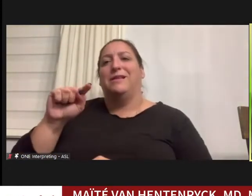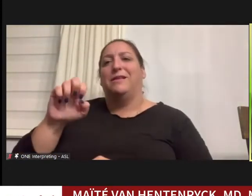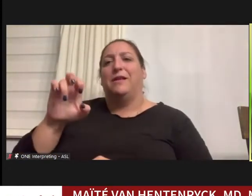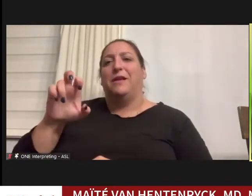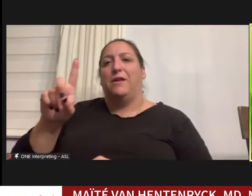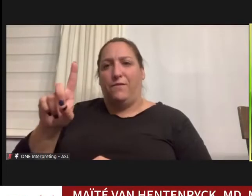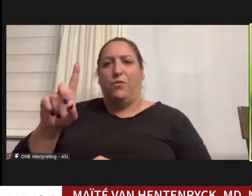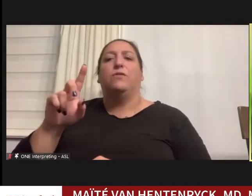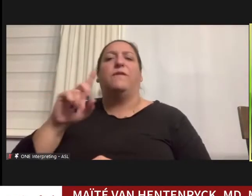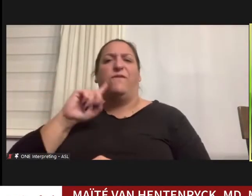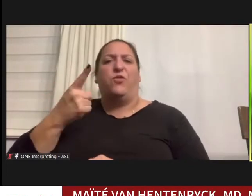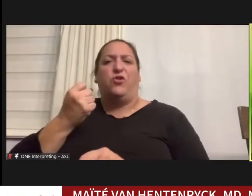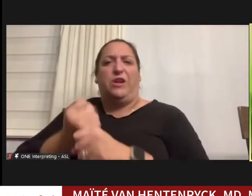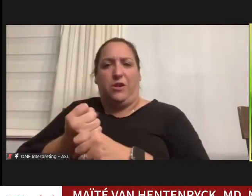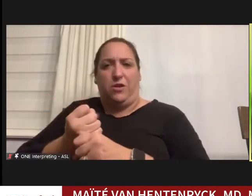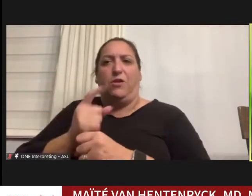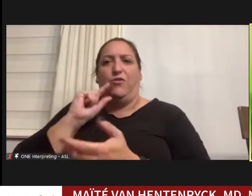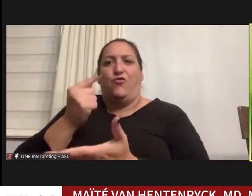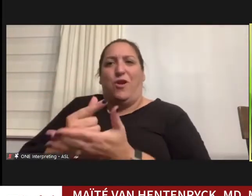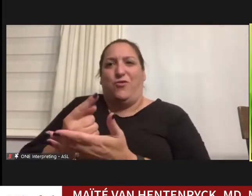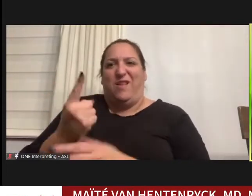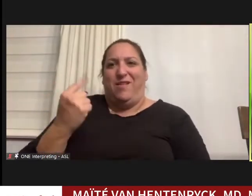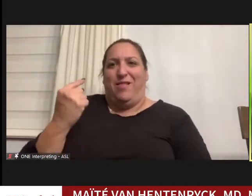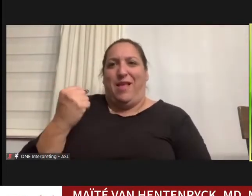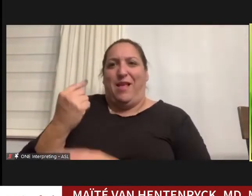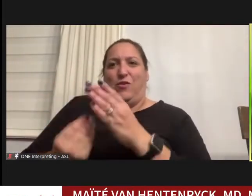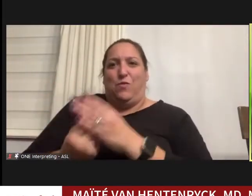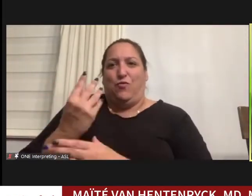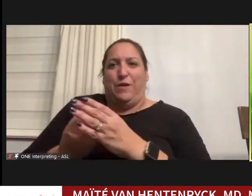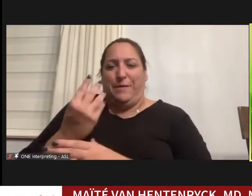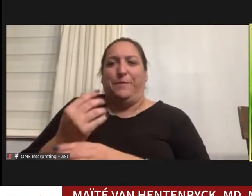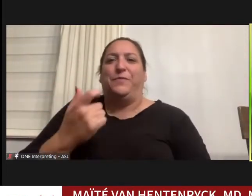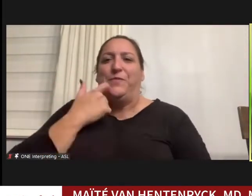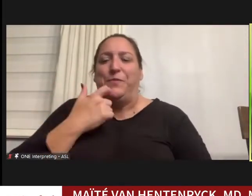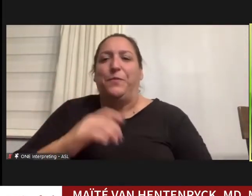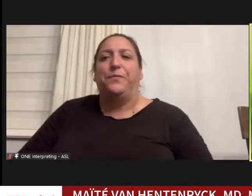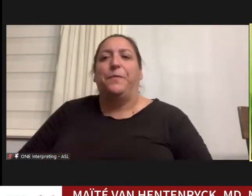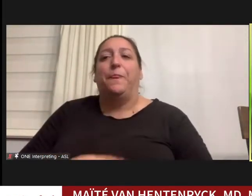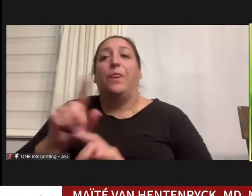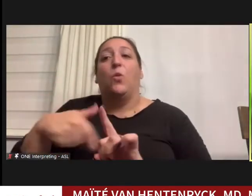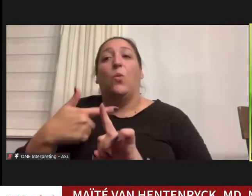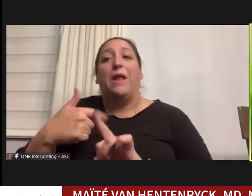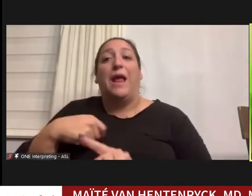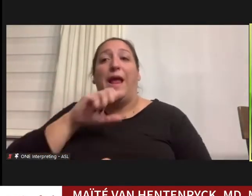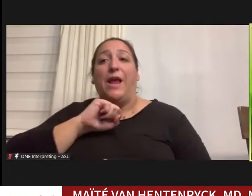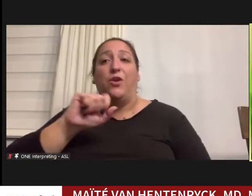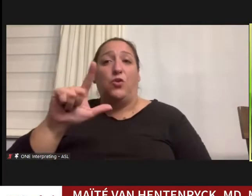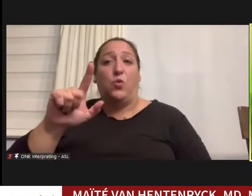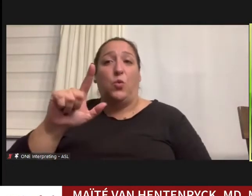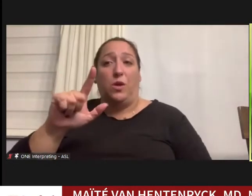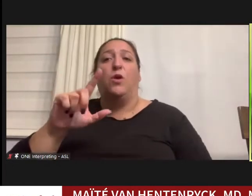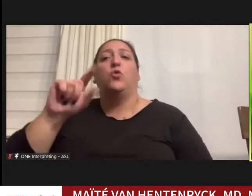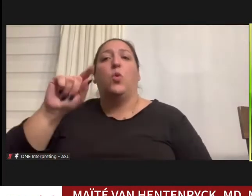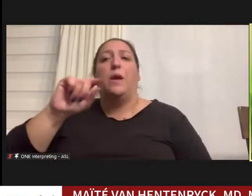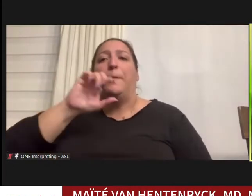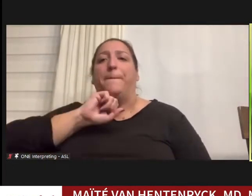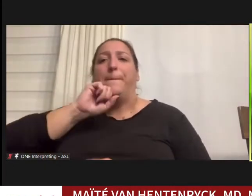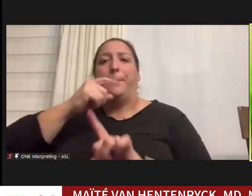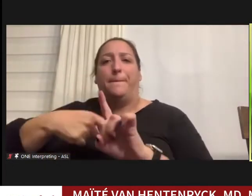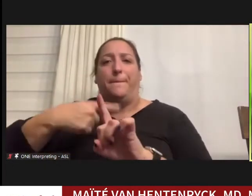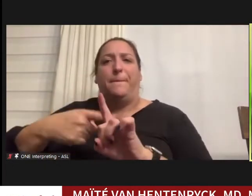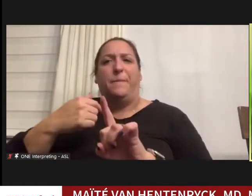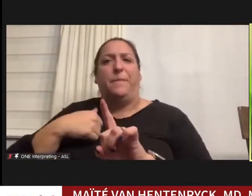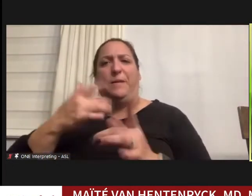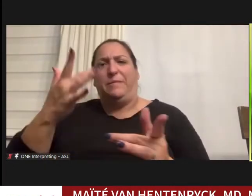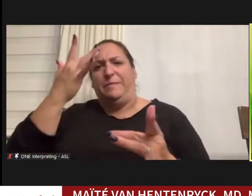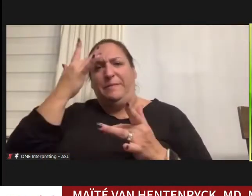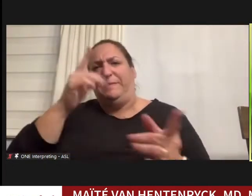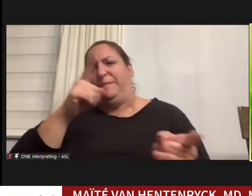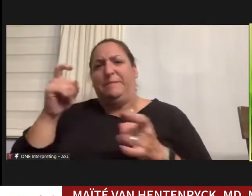graduated just last spring. So, when I was 20 months old I had meningitis, so I lost